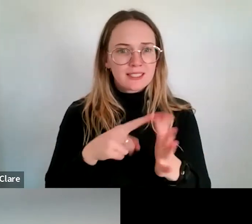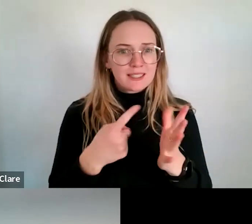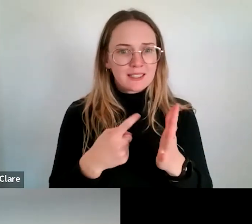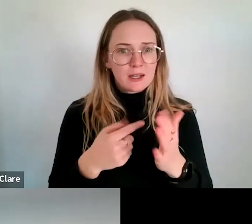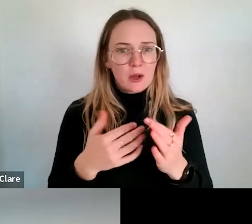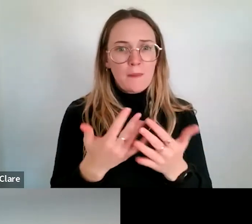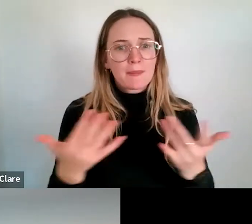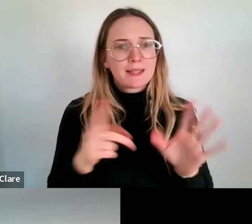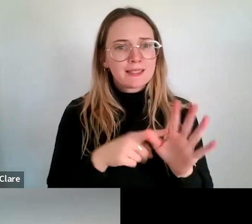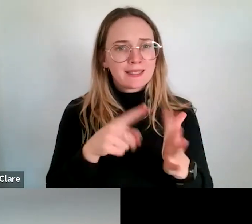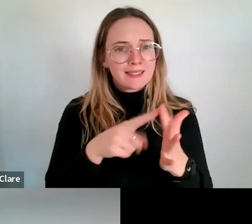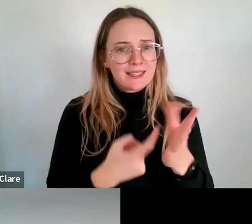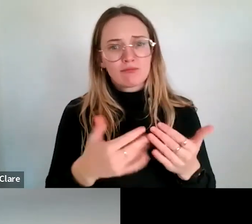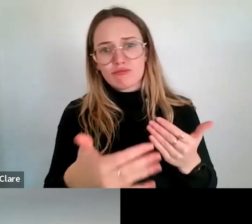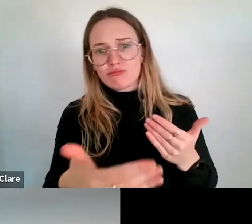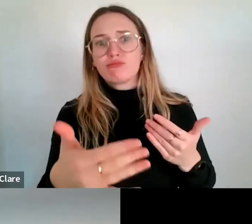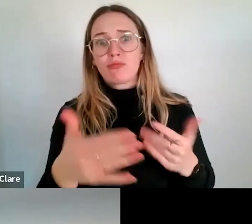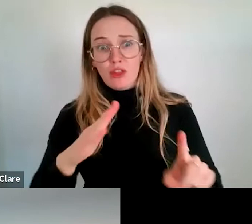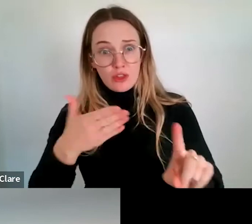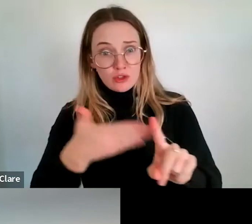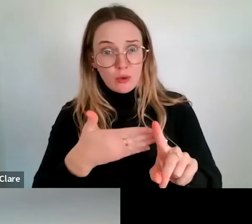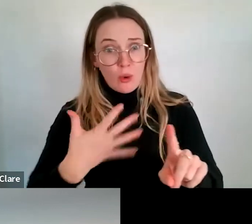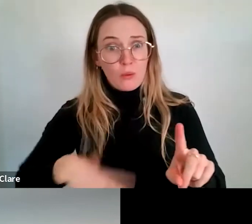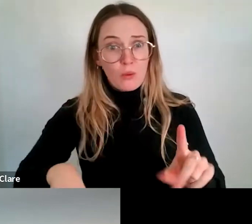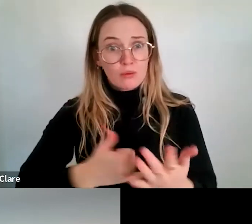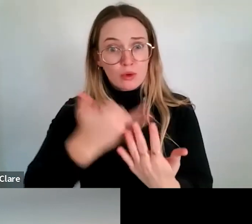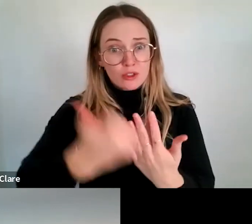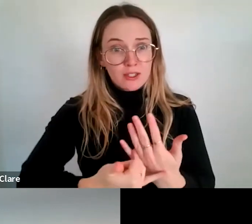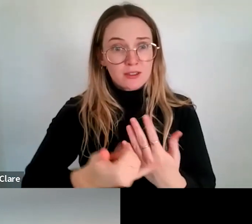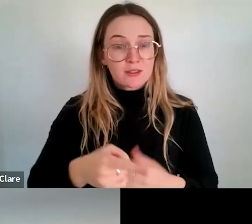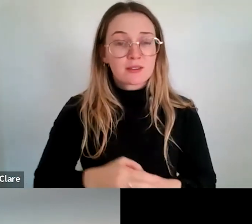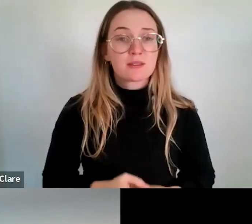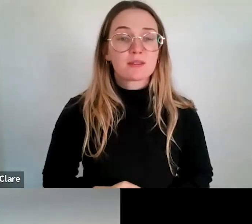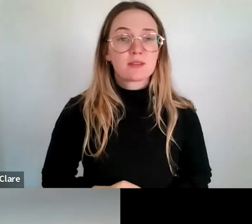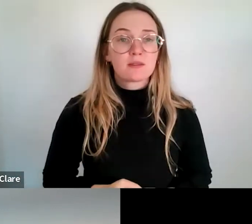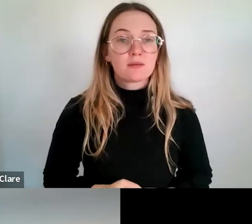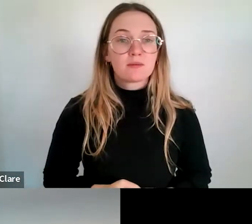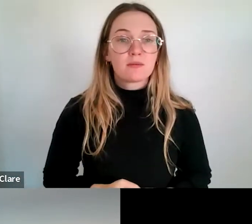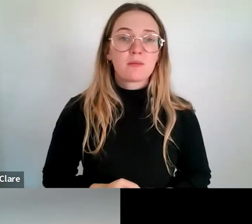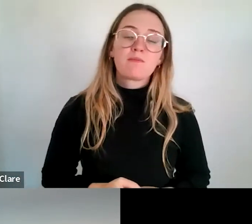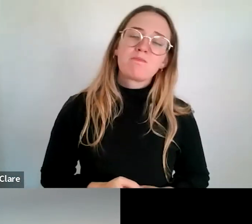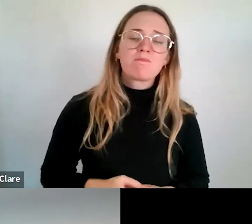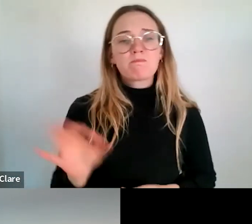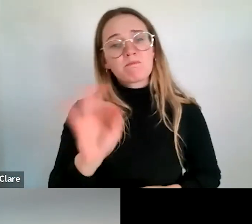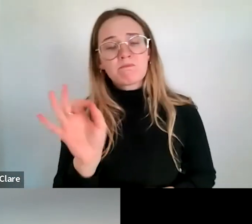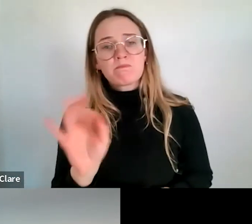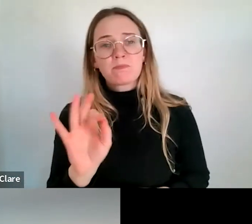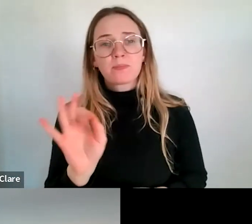Not necessarily. Ultimately we want you to feel like